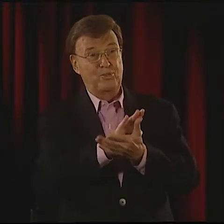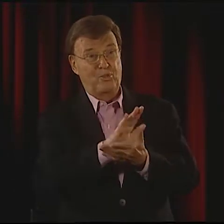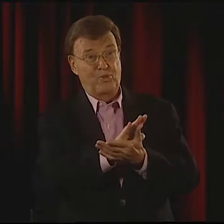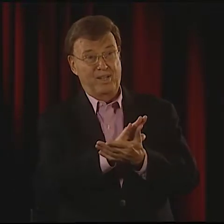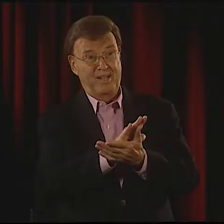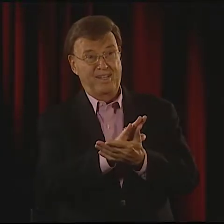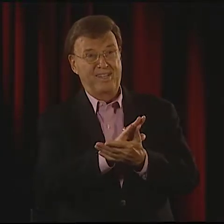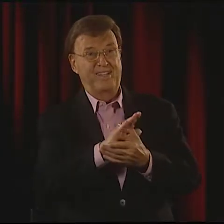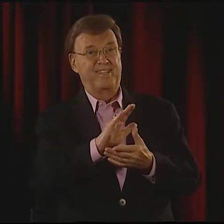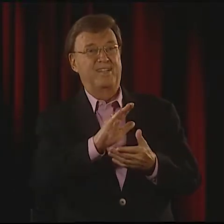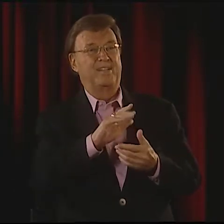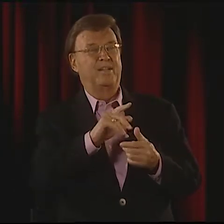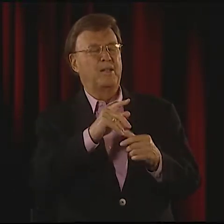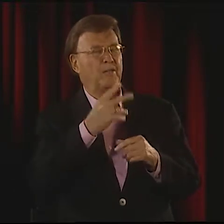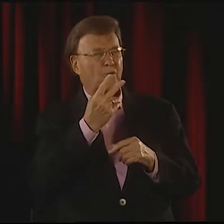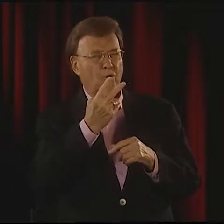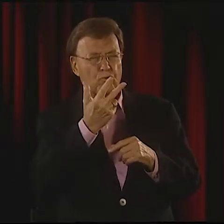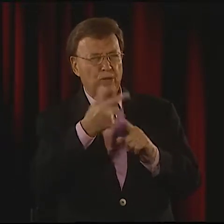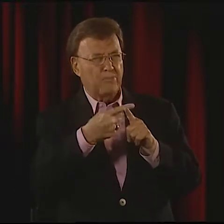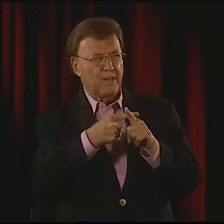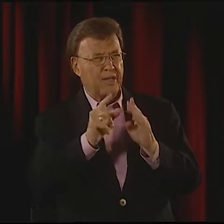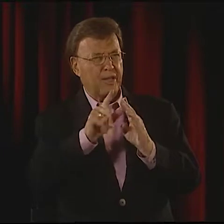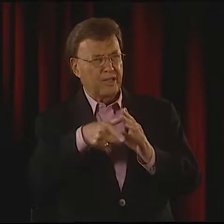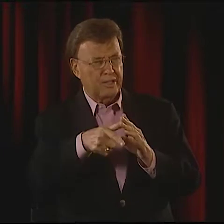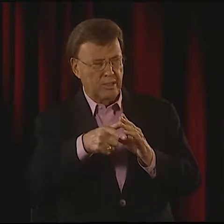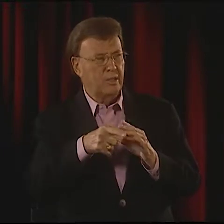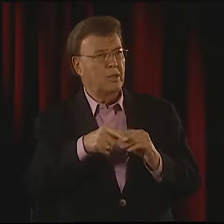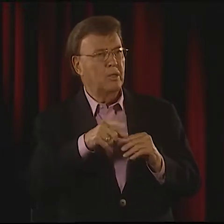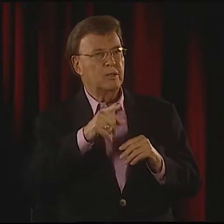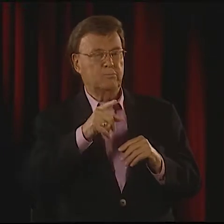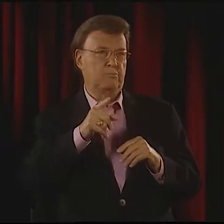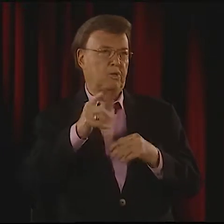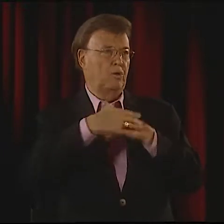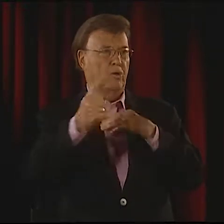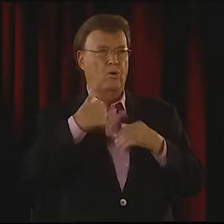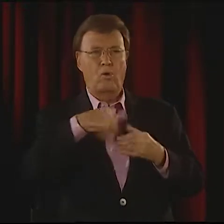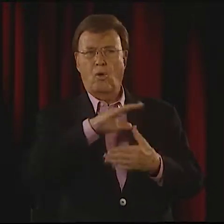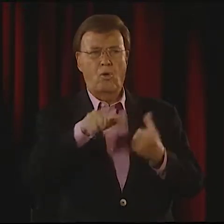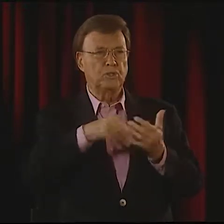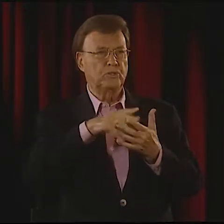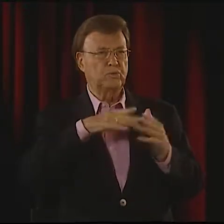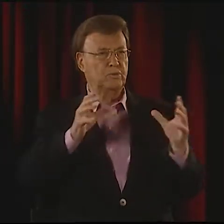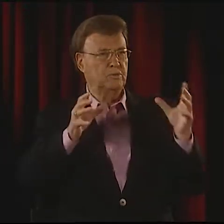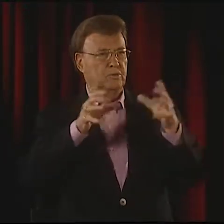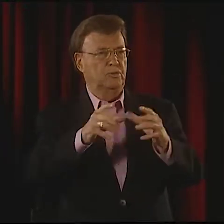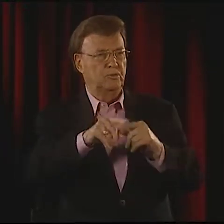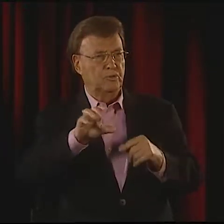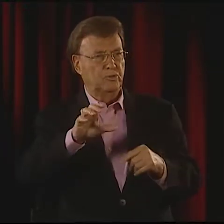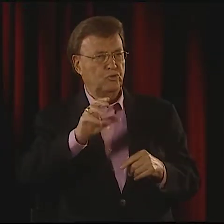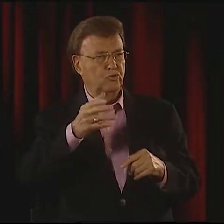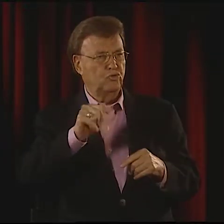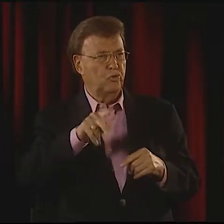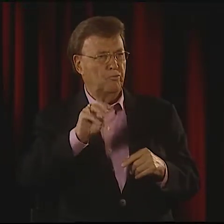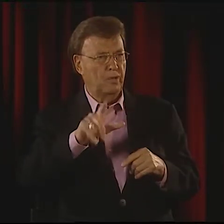WHEN BOB PANERA JOINED THE FACULTY IN MY SCHOOL, ABOUT 3 MONTHS LATER, THEY CALLED AN ASSEMBLY